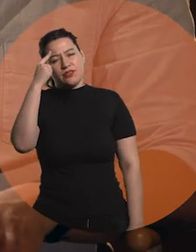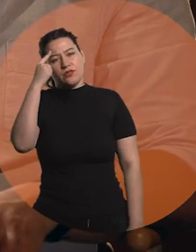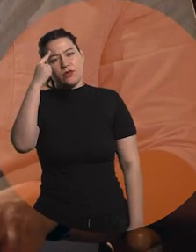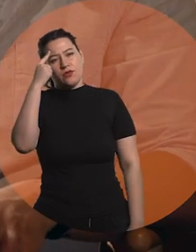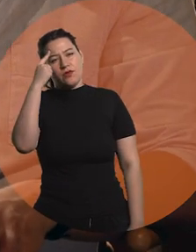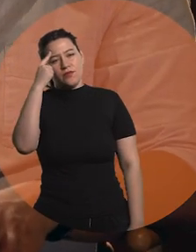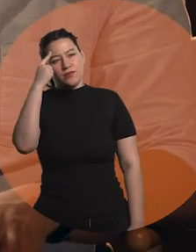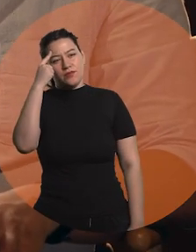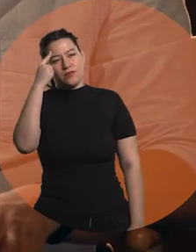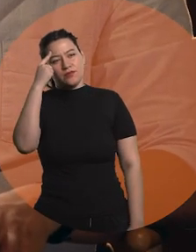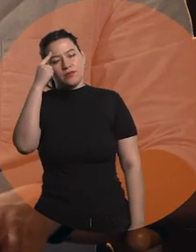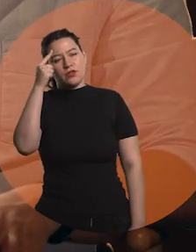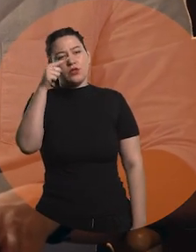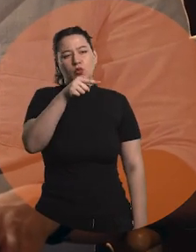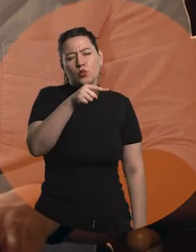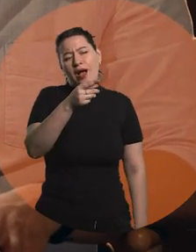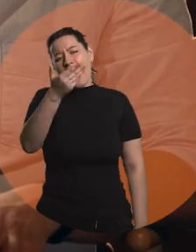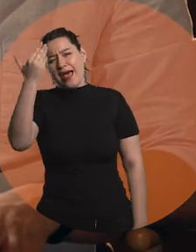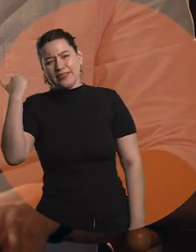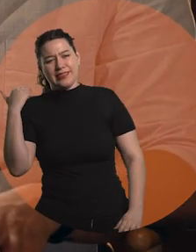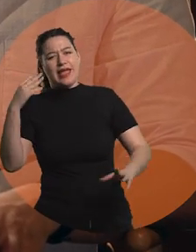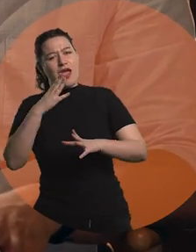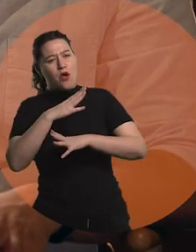Thinking of other Paulas out there